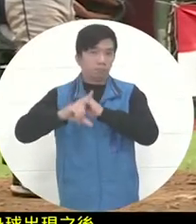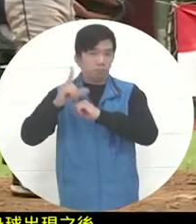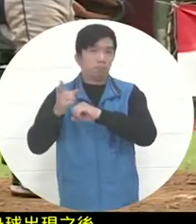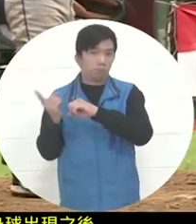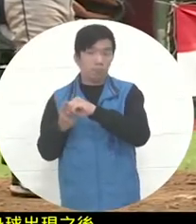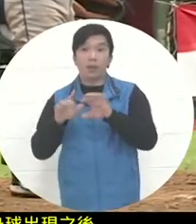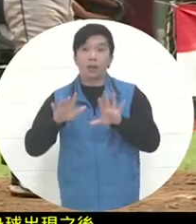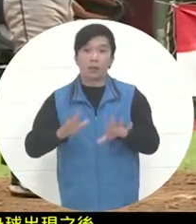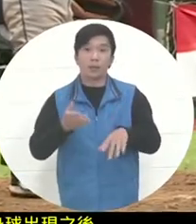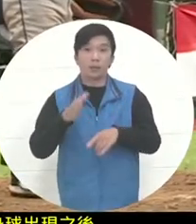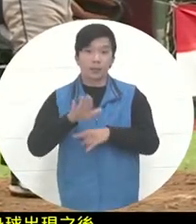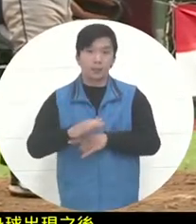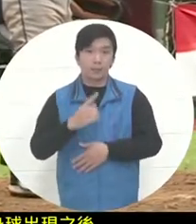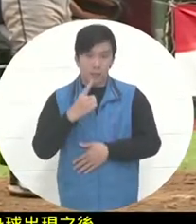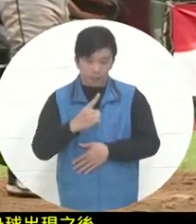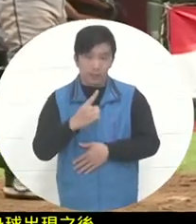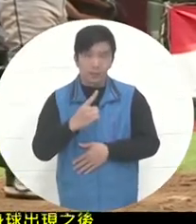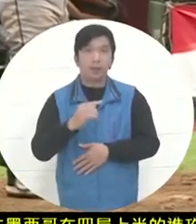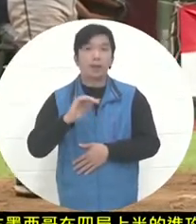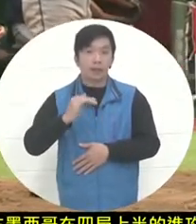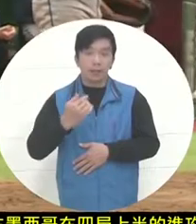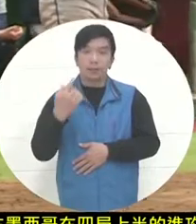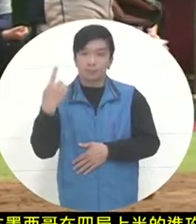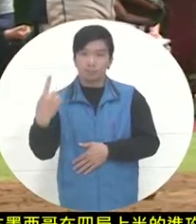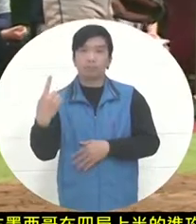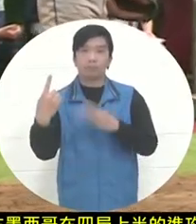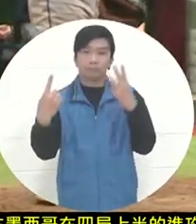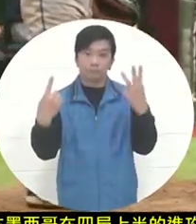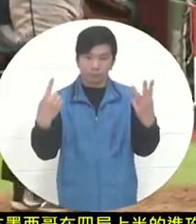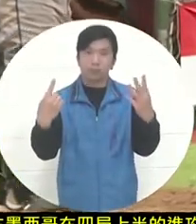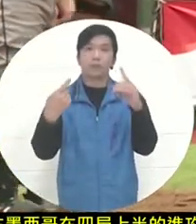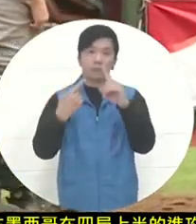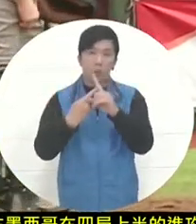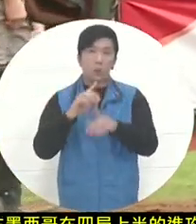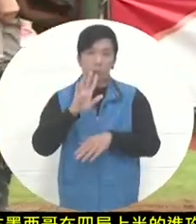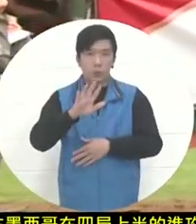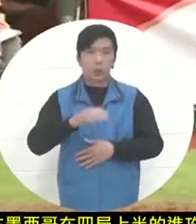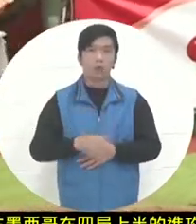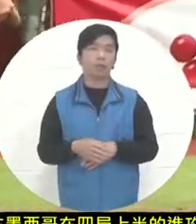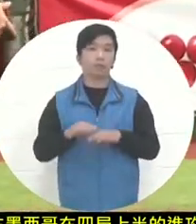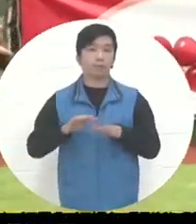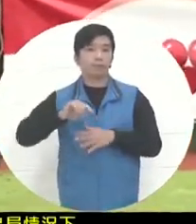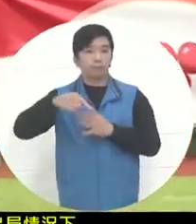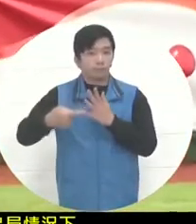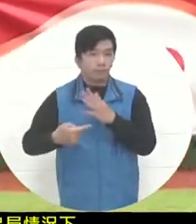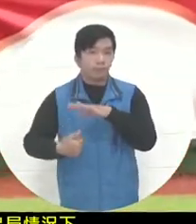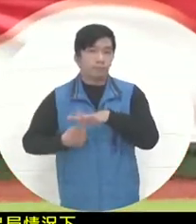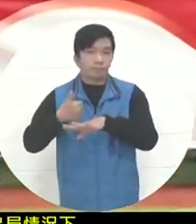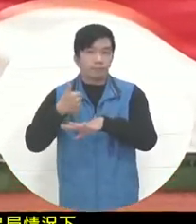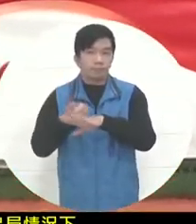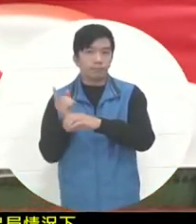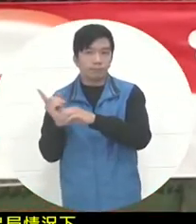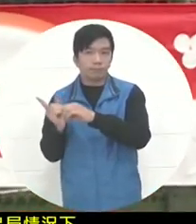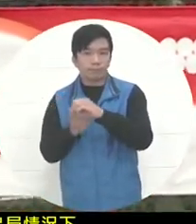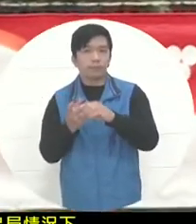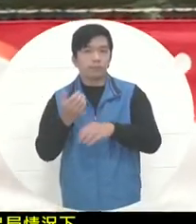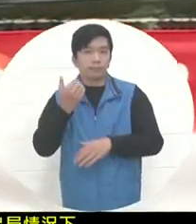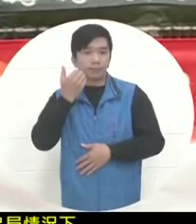first and third base with one out in the first half of the fourth inning. In fact, the batter was Valadore, who started to take over the header task